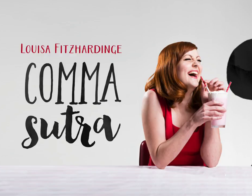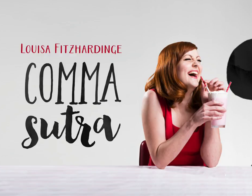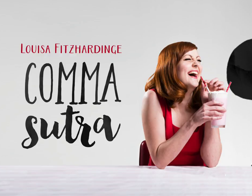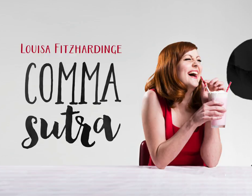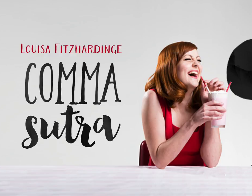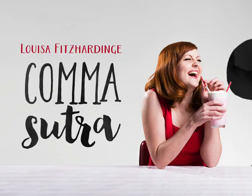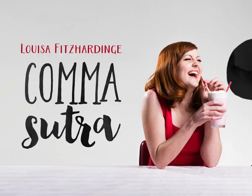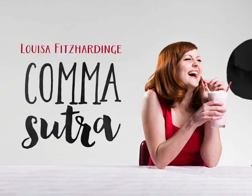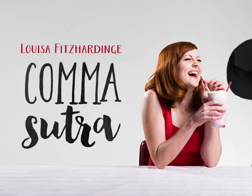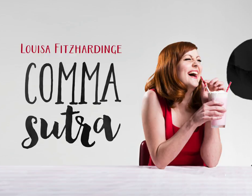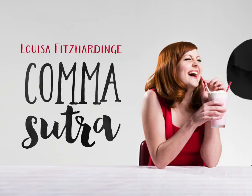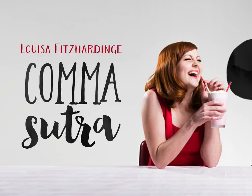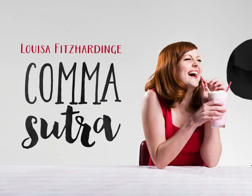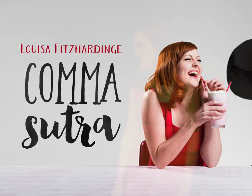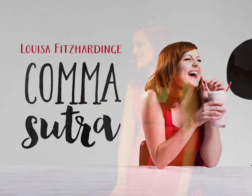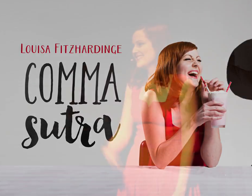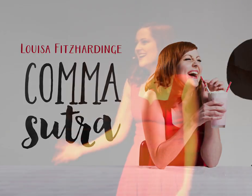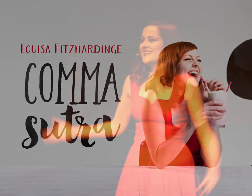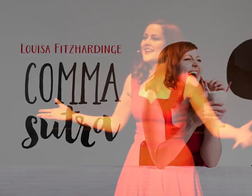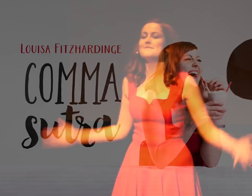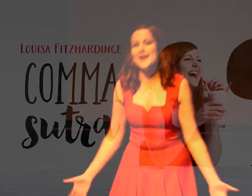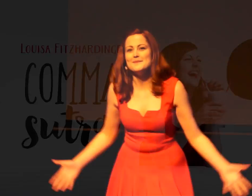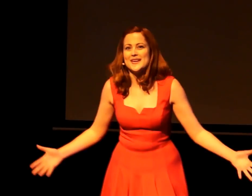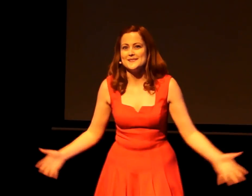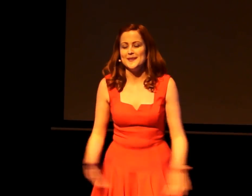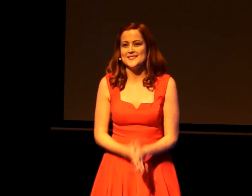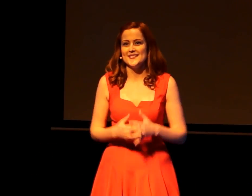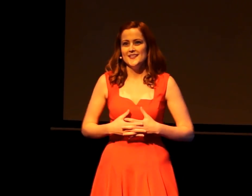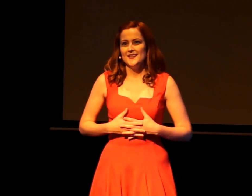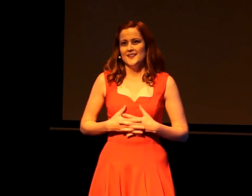I do still dream that my perfect guy is out there - I just haven't met him yet.